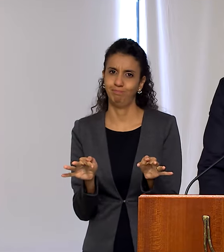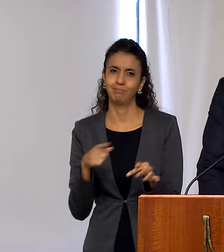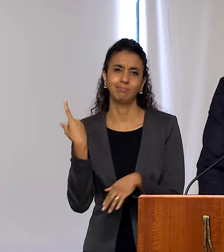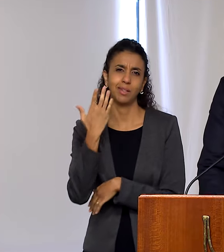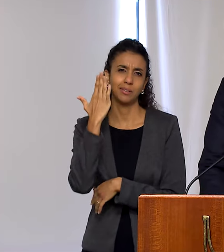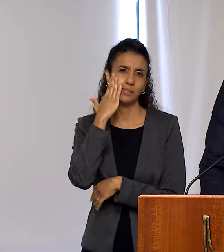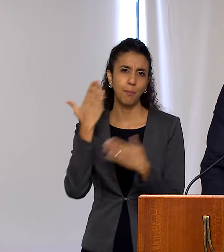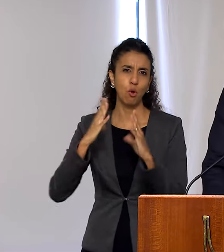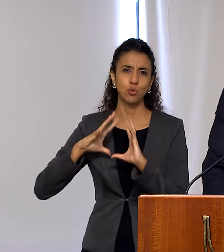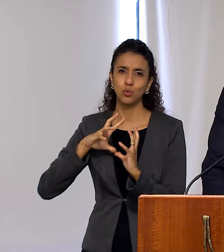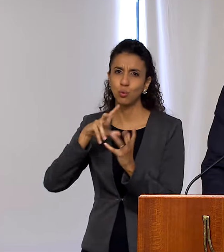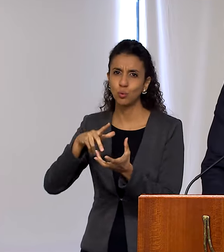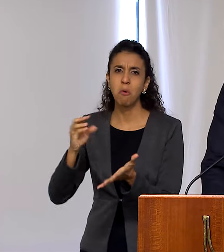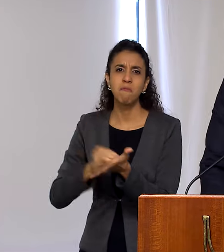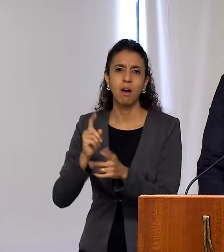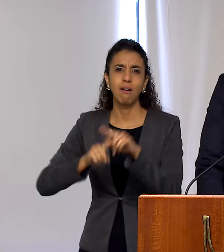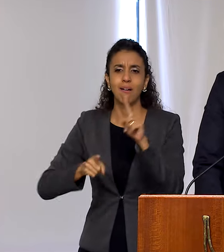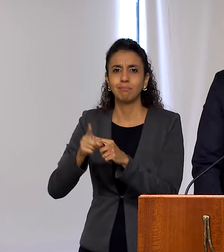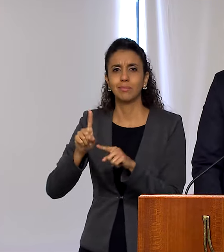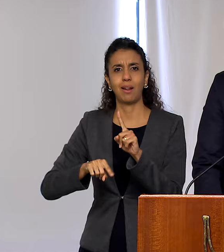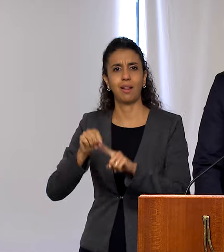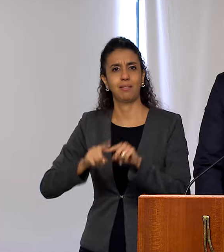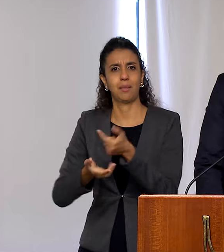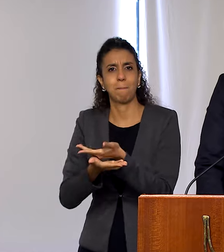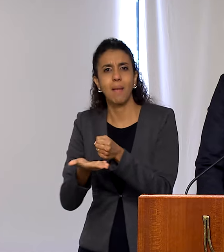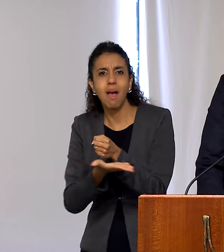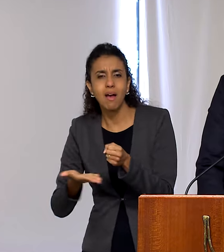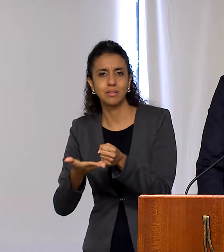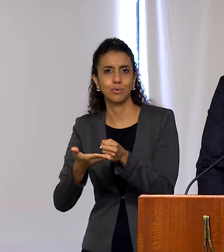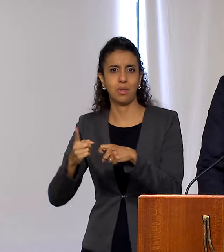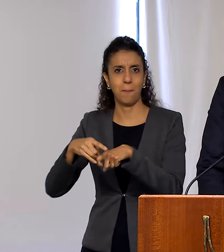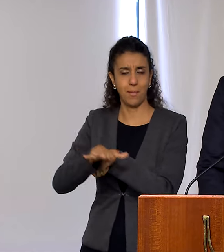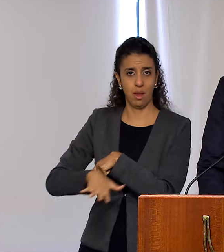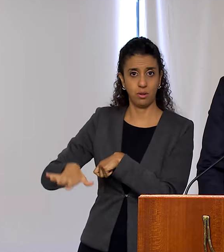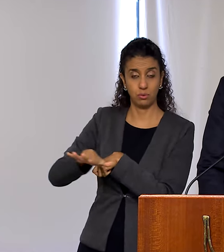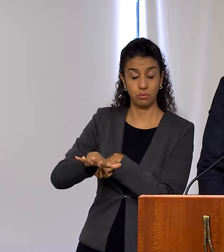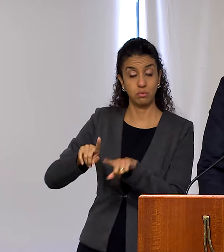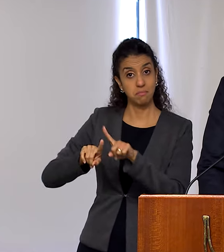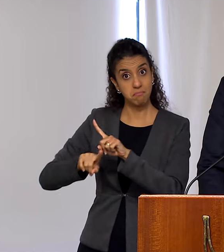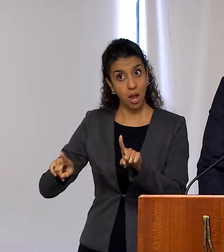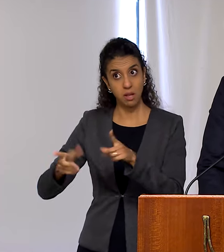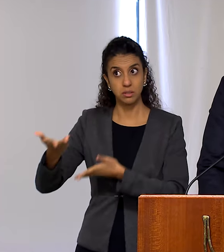a shortage of medical supplies in the world today. But I assure you that our diplomatic resources will remain mobilized